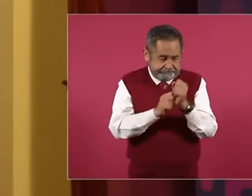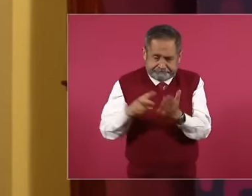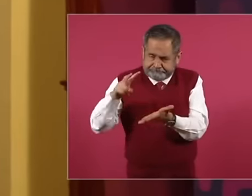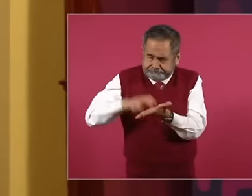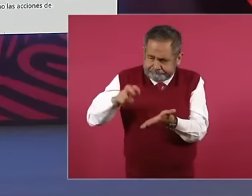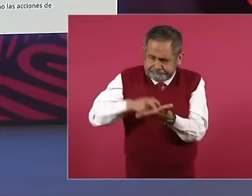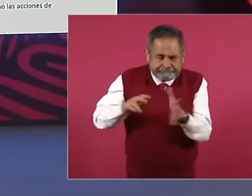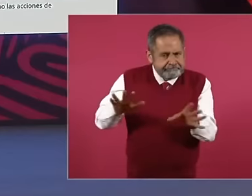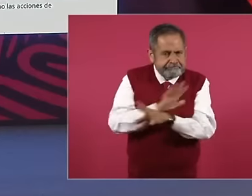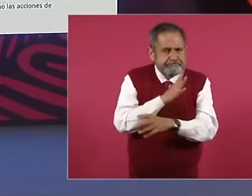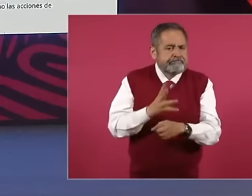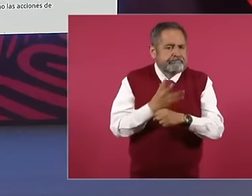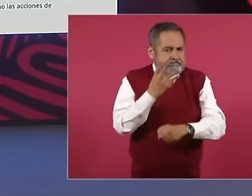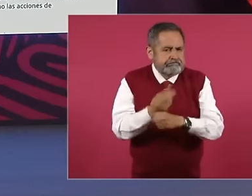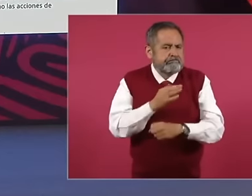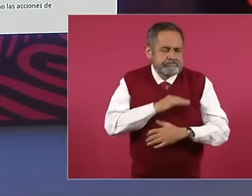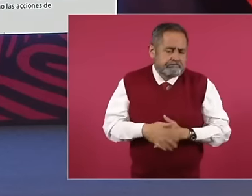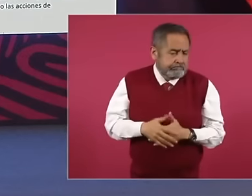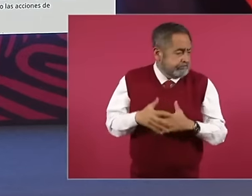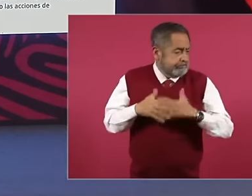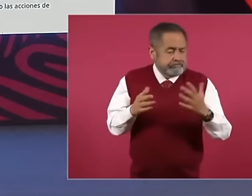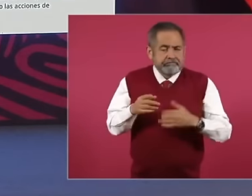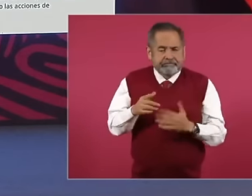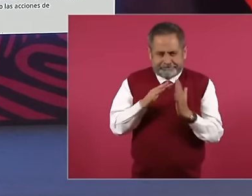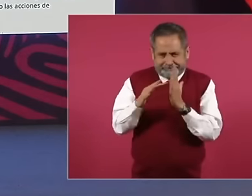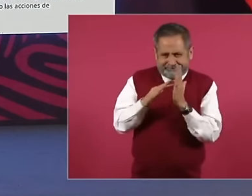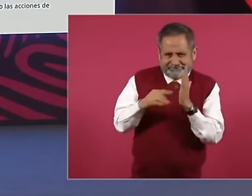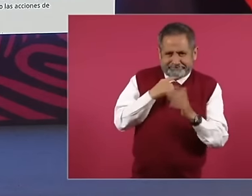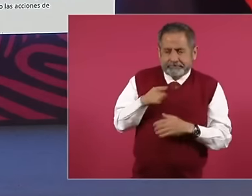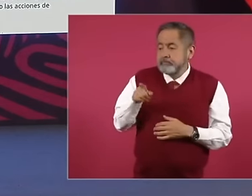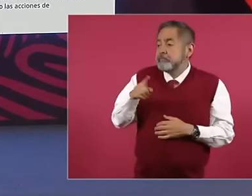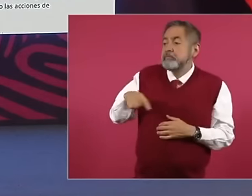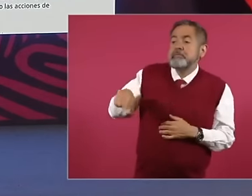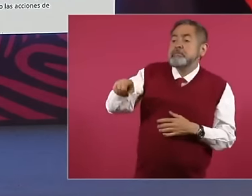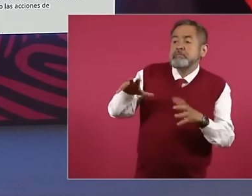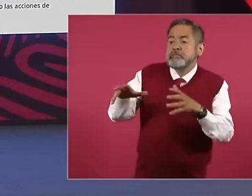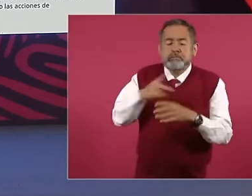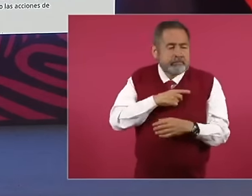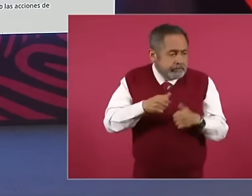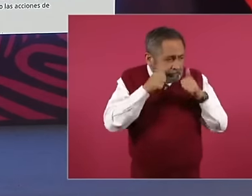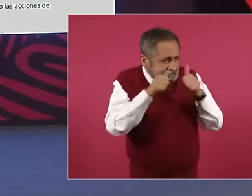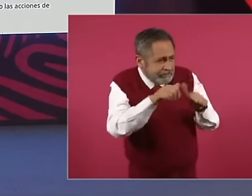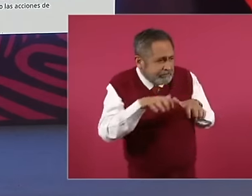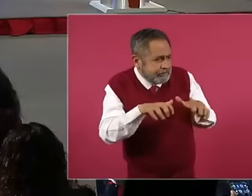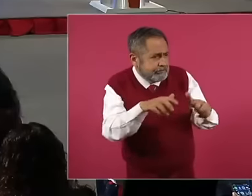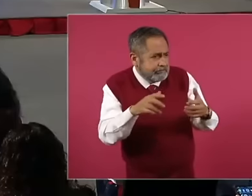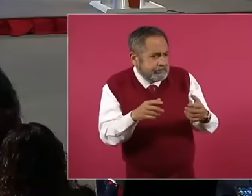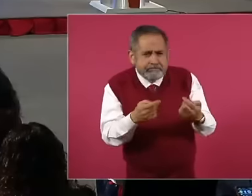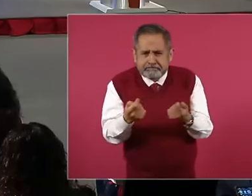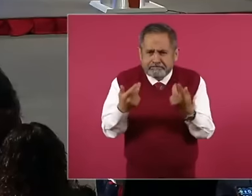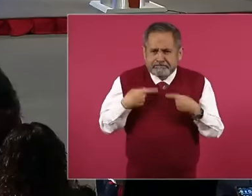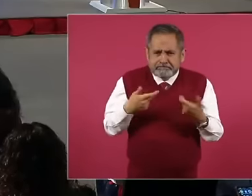legislators to take into account the voices of minorities, of course, in addition,